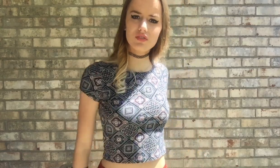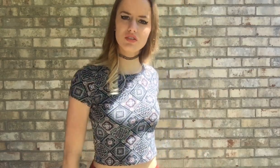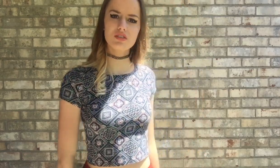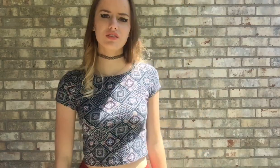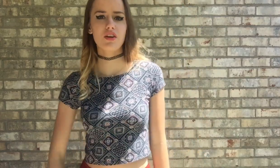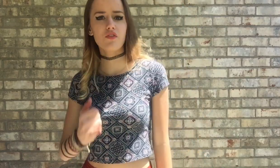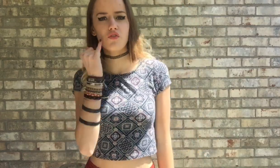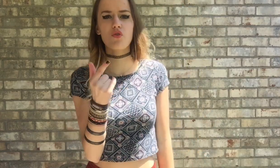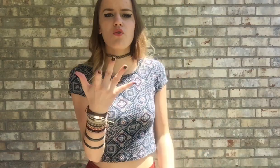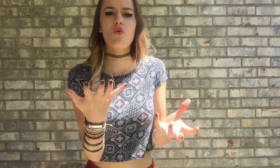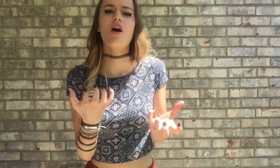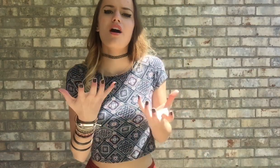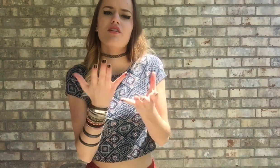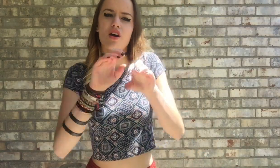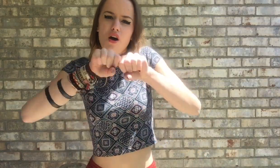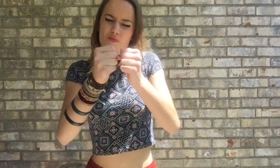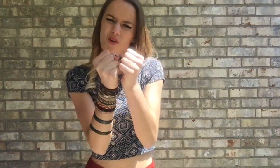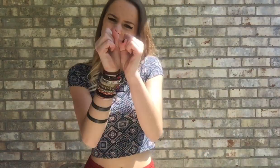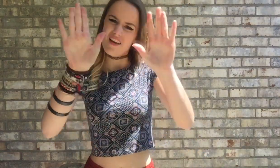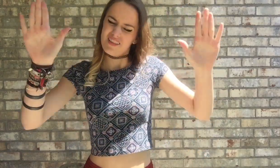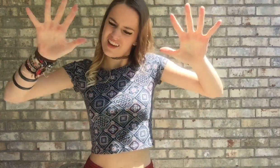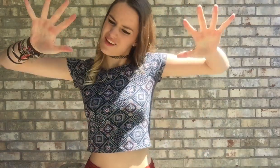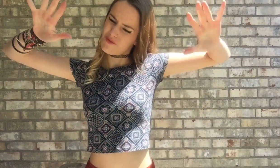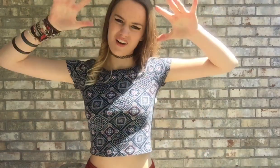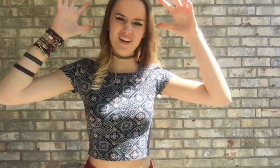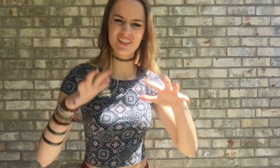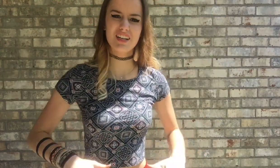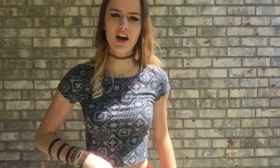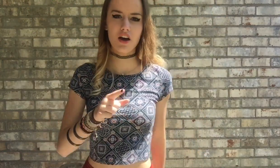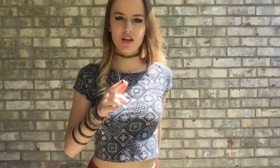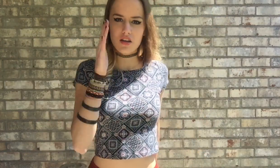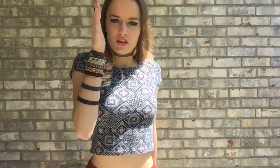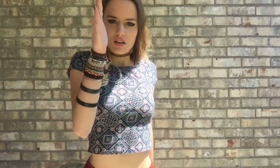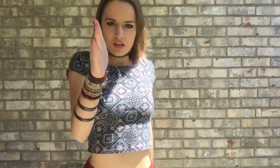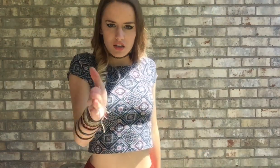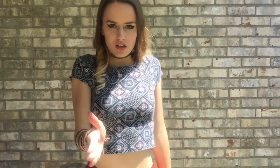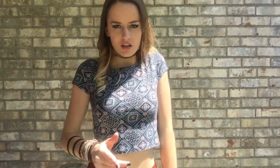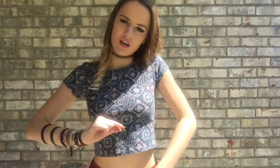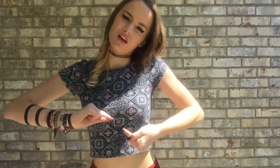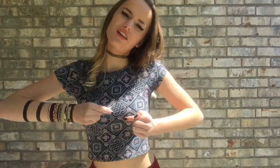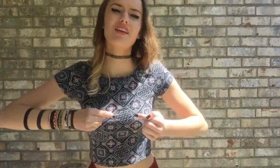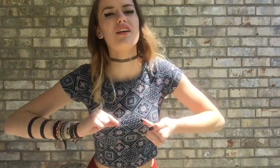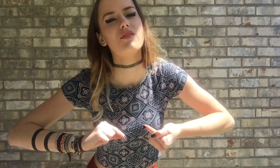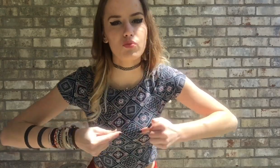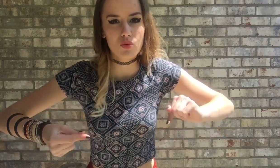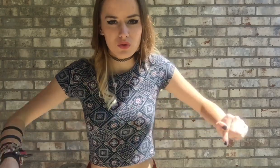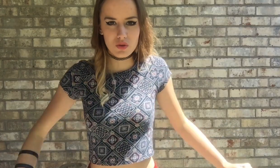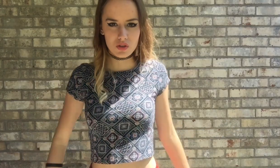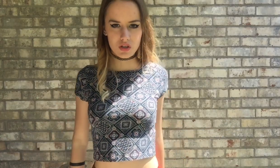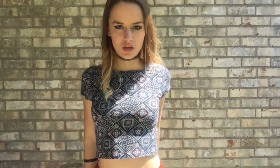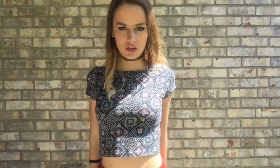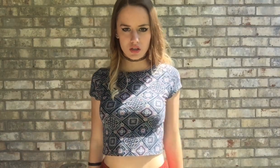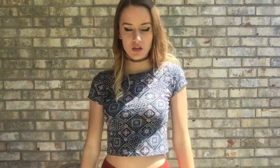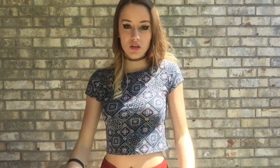If you wanna break these walls down, you're gonna get bruised